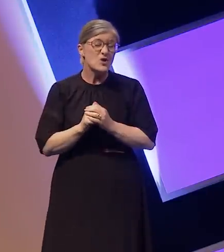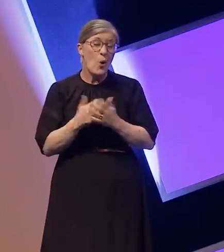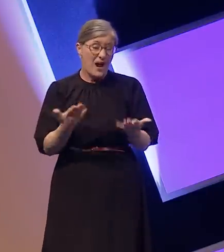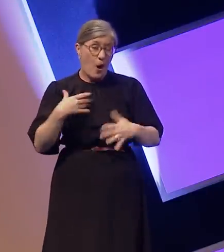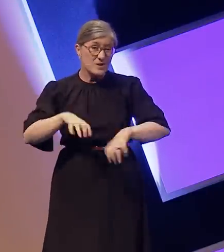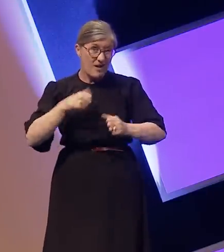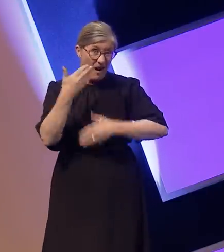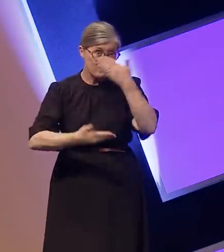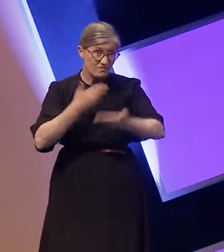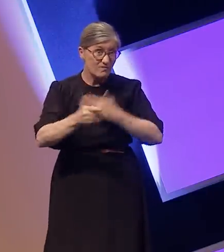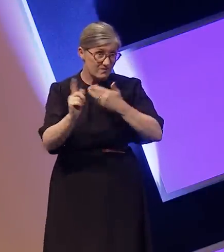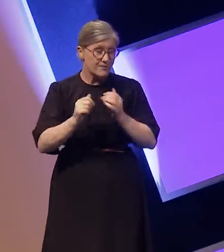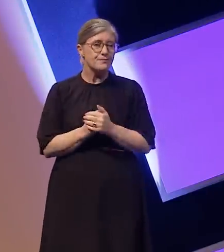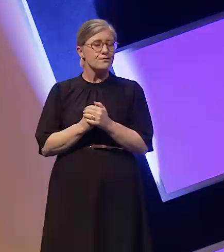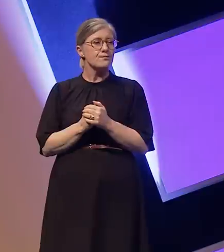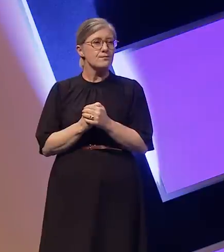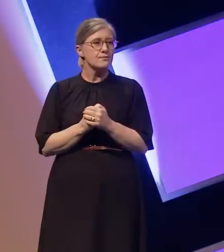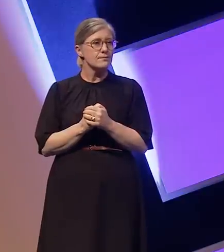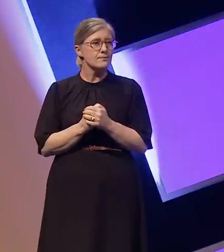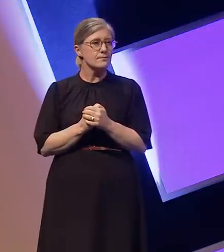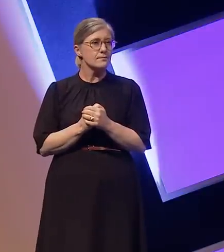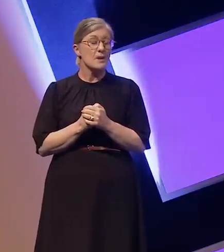First, I would like to talk about one of my early professional jobs